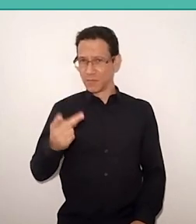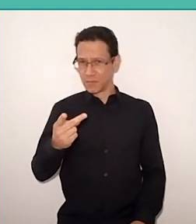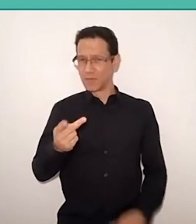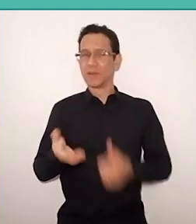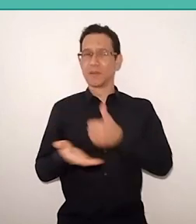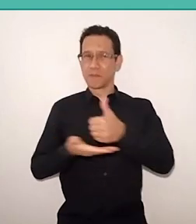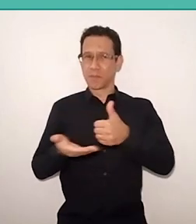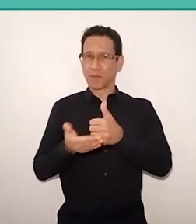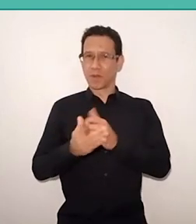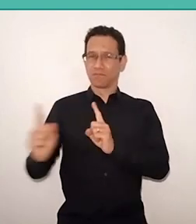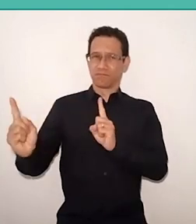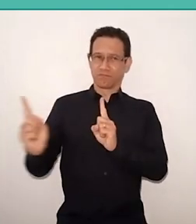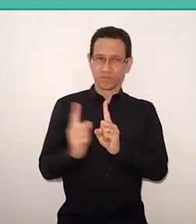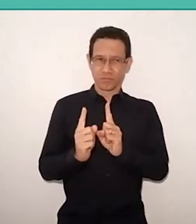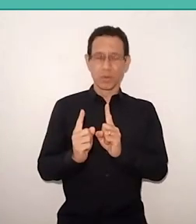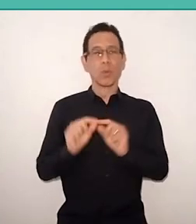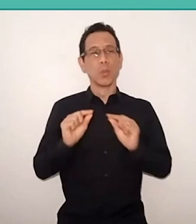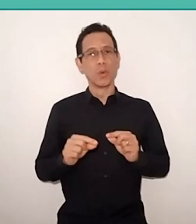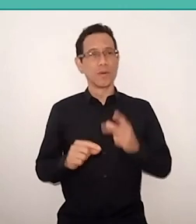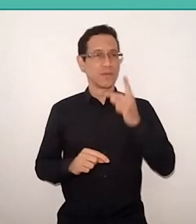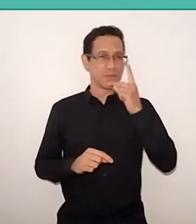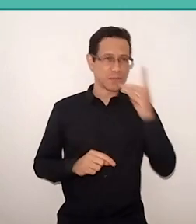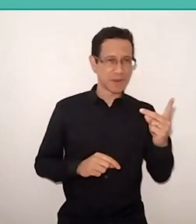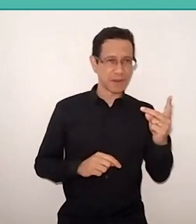between what is said and what is done, in such a way that,